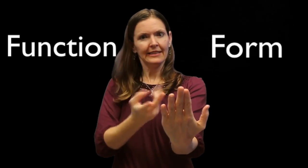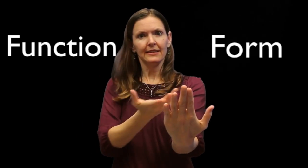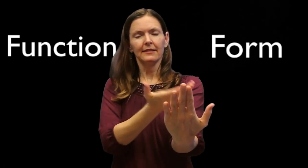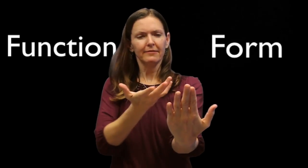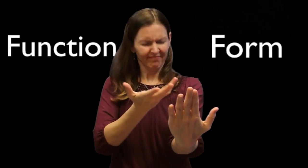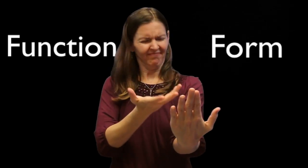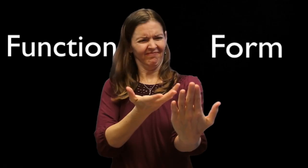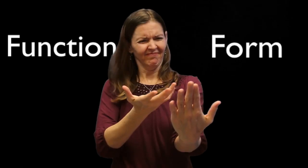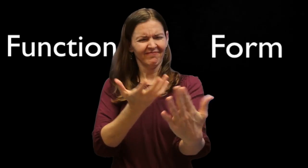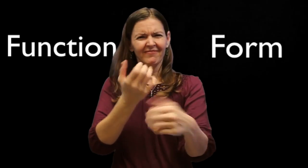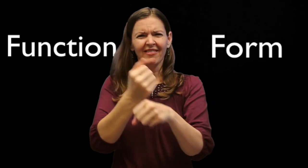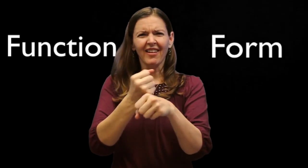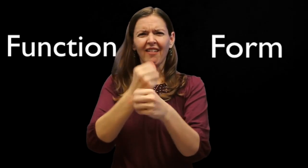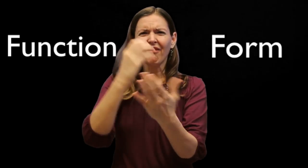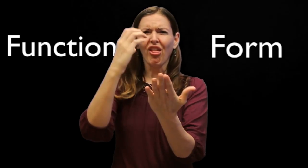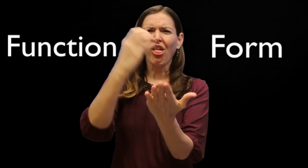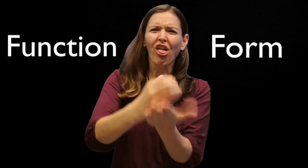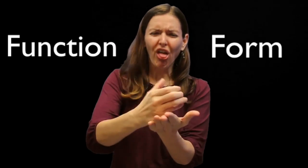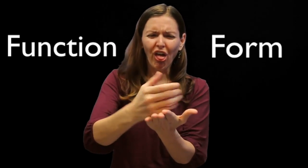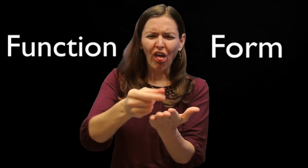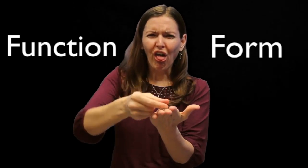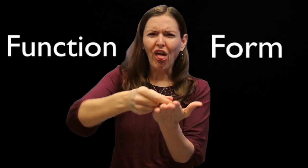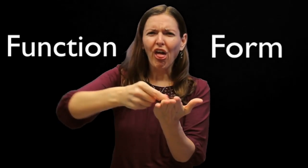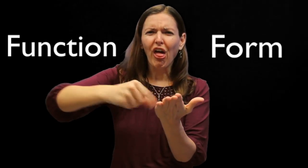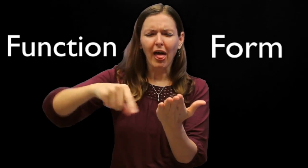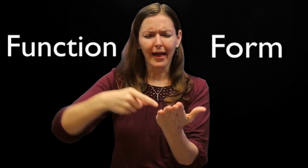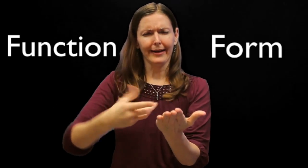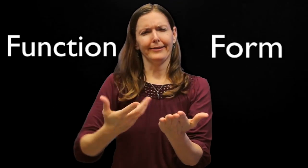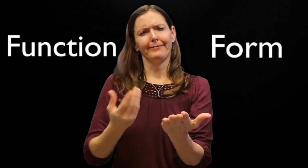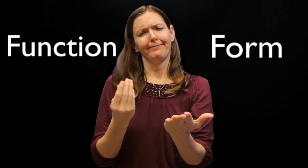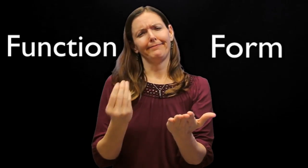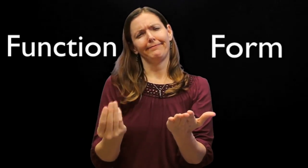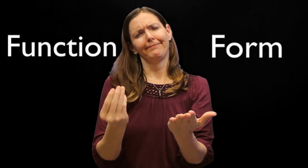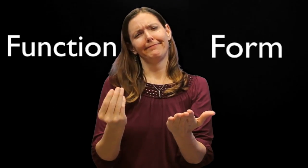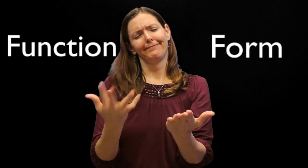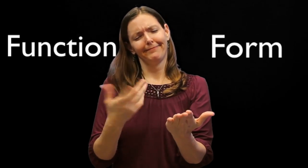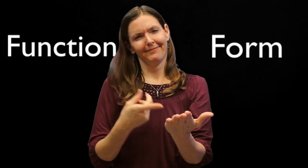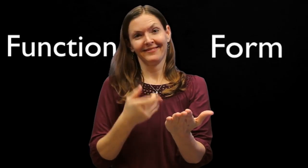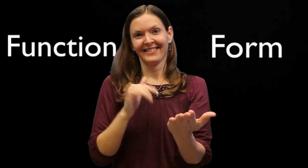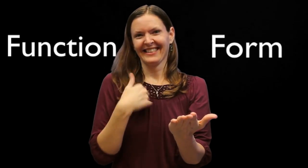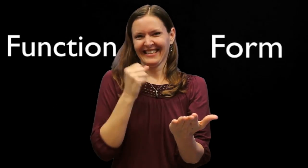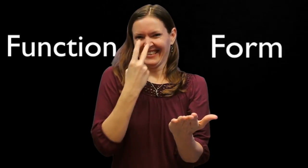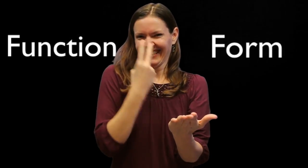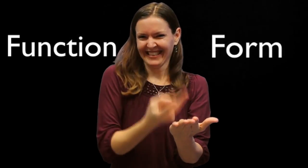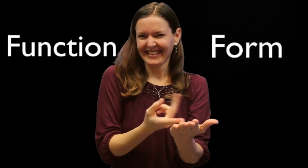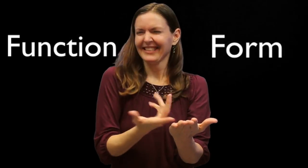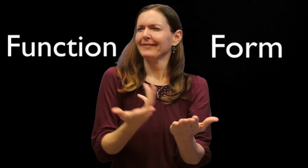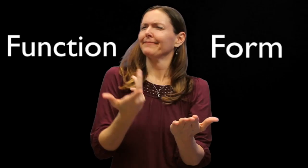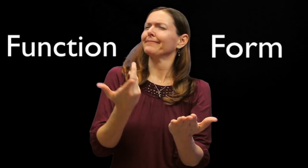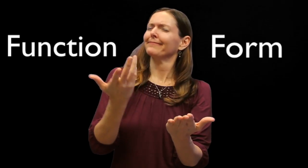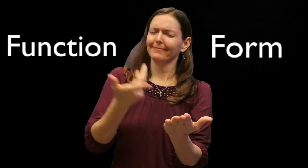impression of the overall format of the paper. And there's a coffee mug stain on it! Oh come on! That's an example of what's visible and can be seen. A coffee stain on a paper submitted isn't